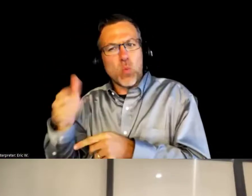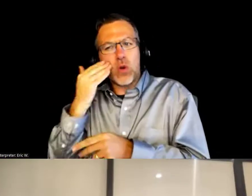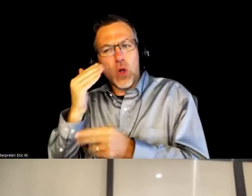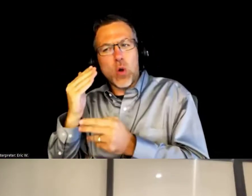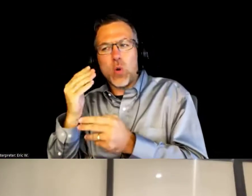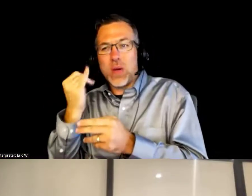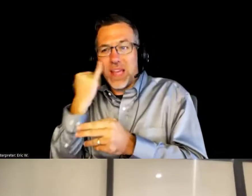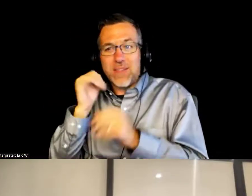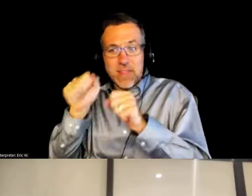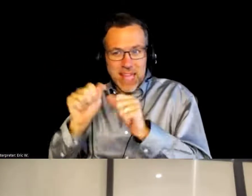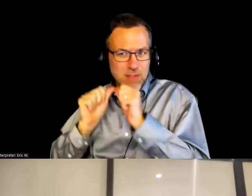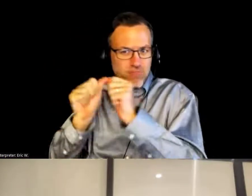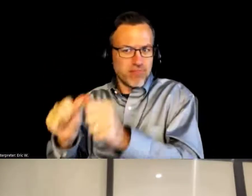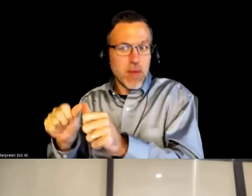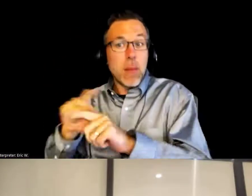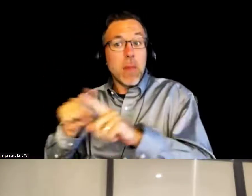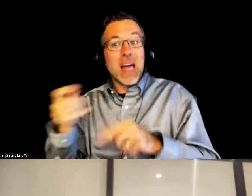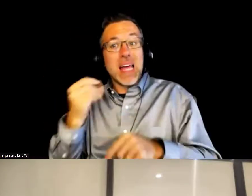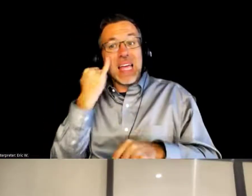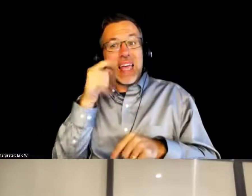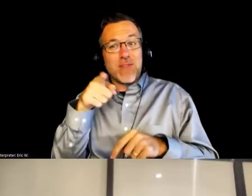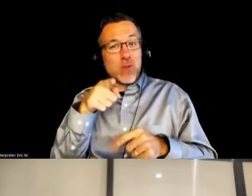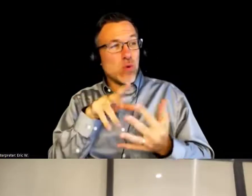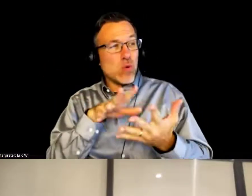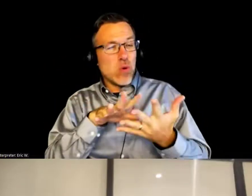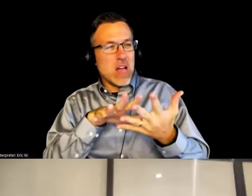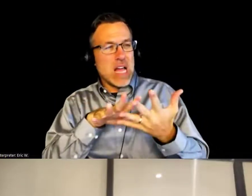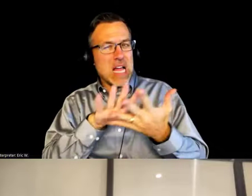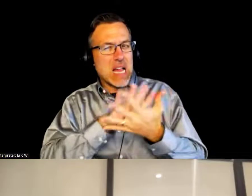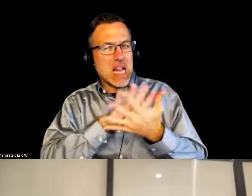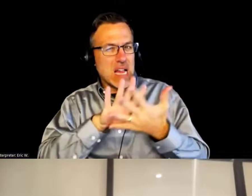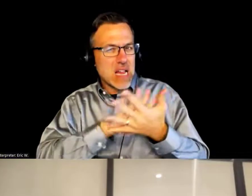But if you don't really spell it out and support that with data,